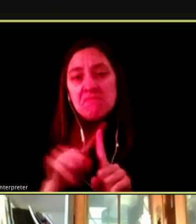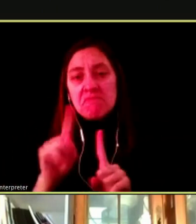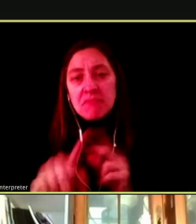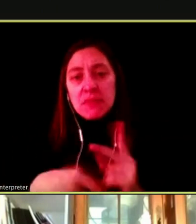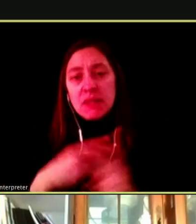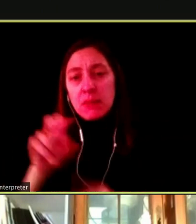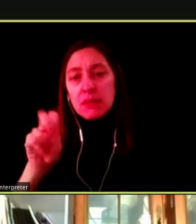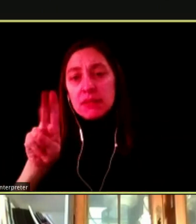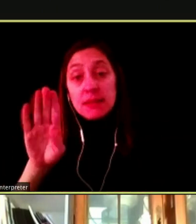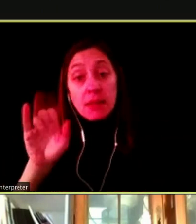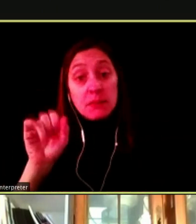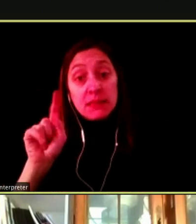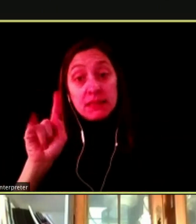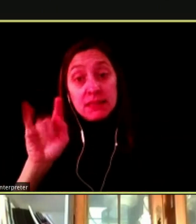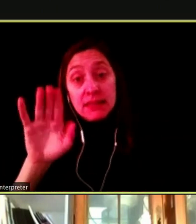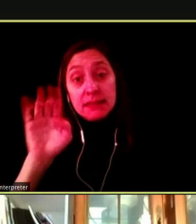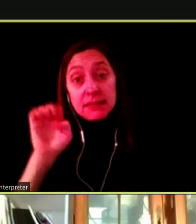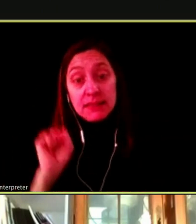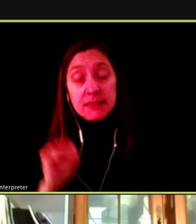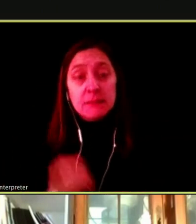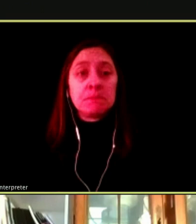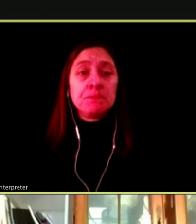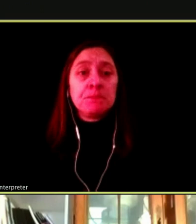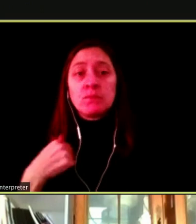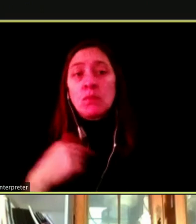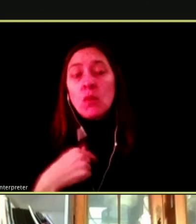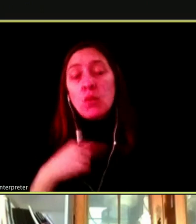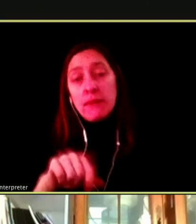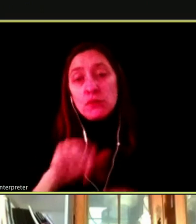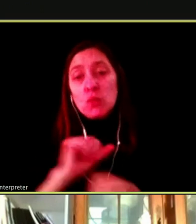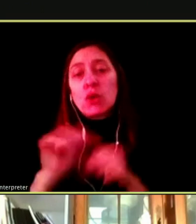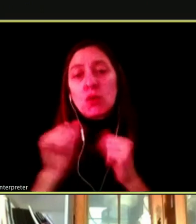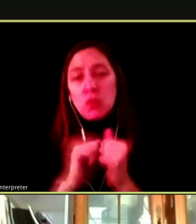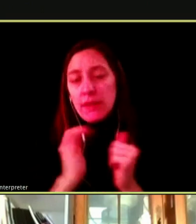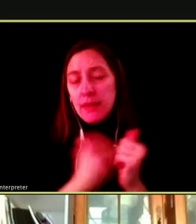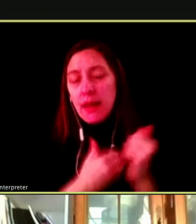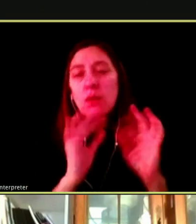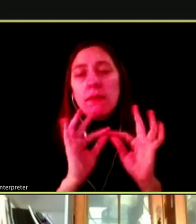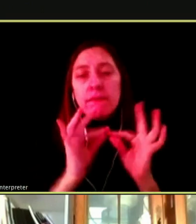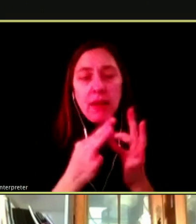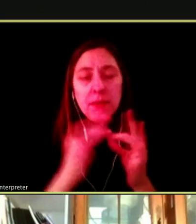AND SO WE HAVE TO WORK WITH OUR FAMILIES ON ALL OUR COMMUNITIES.